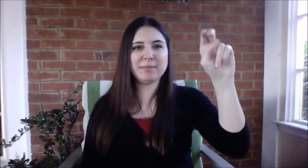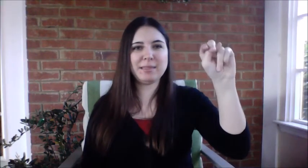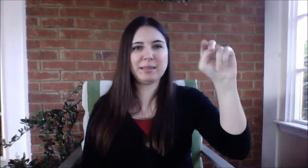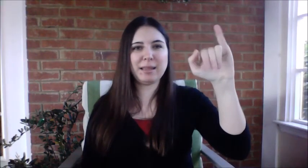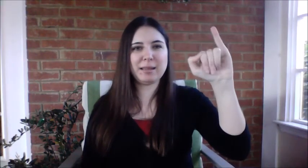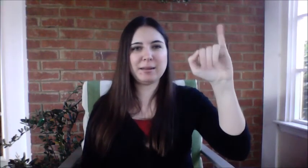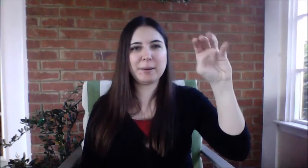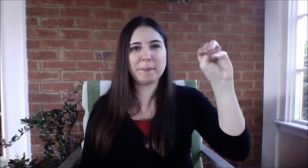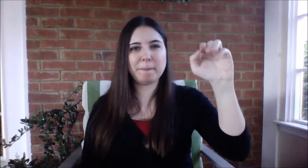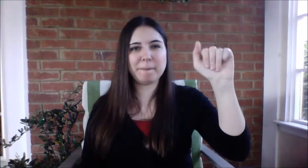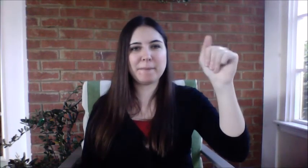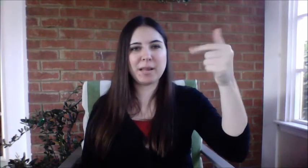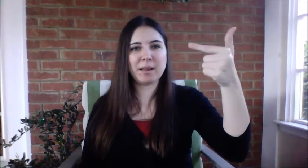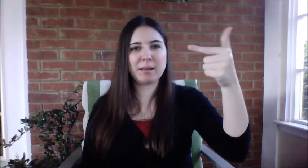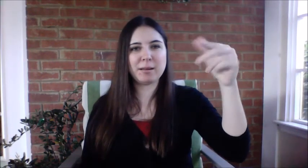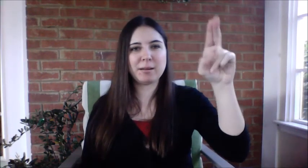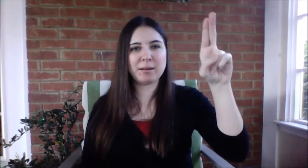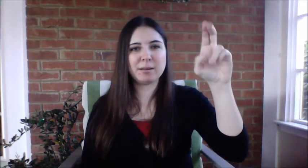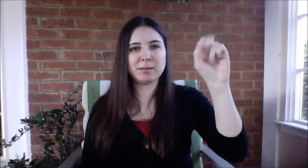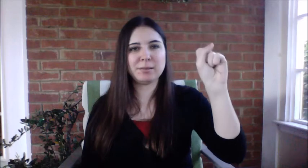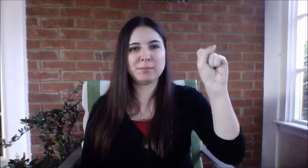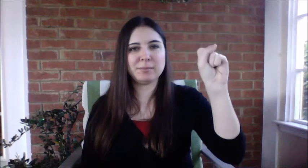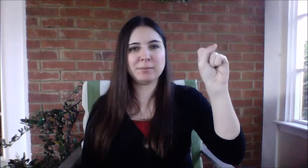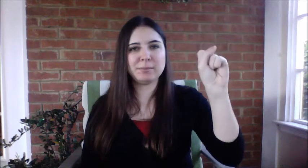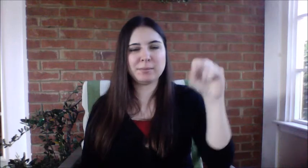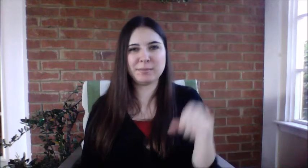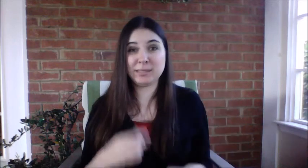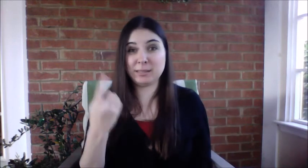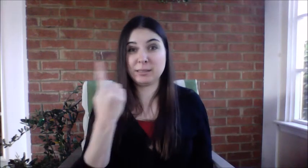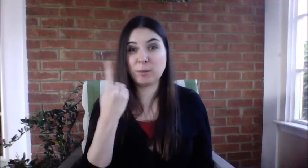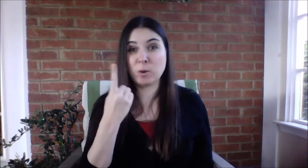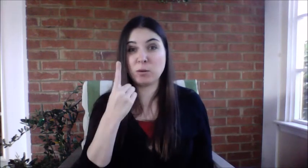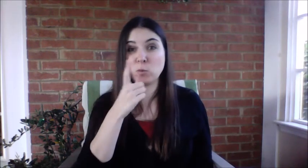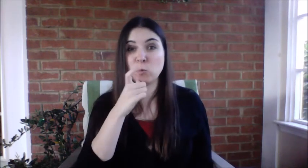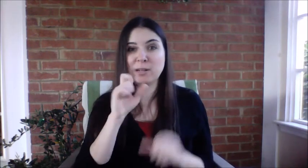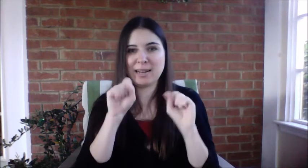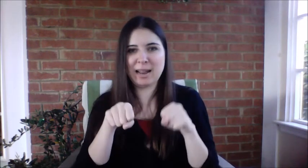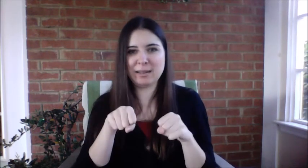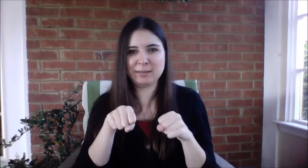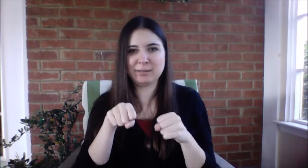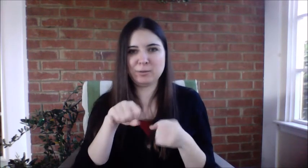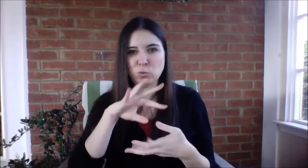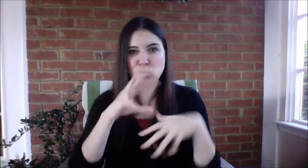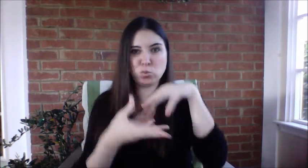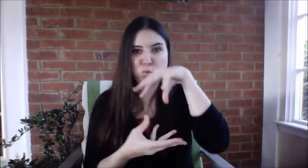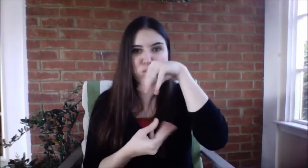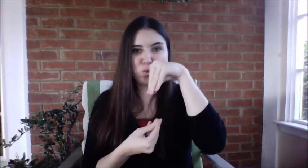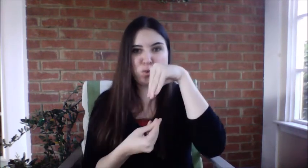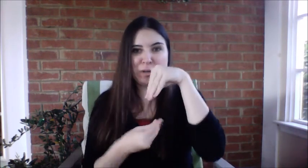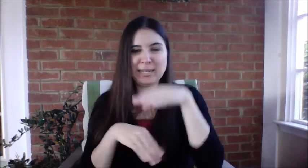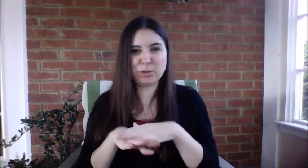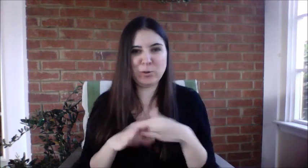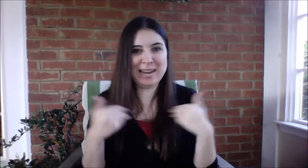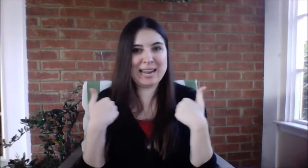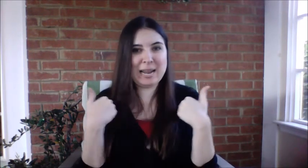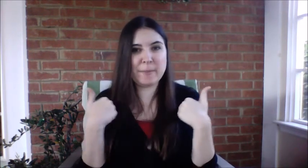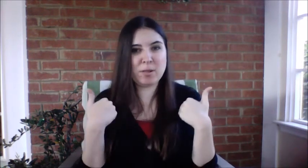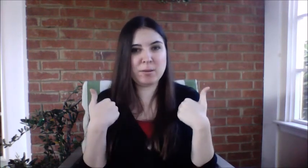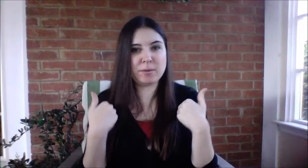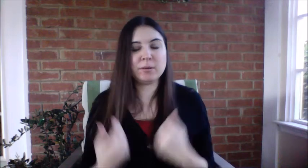Animagus Someone who can transform into an animal at will.